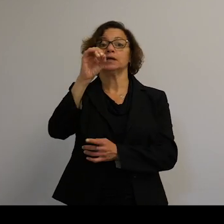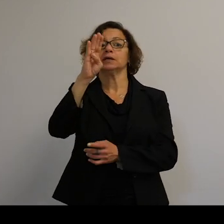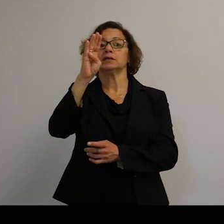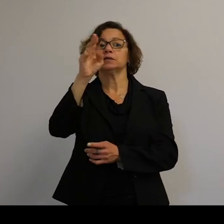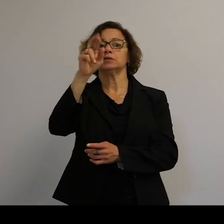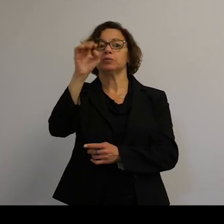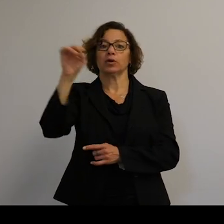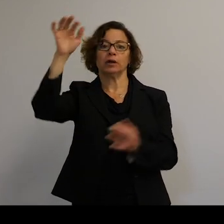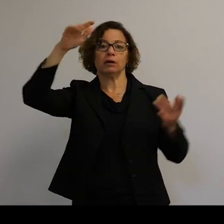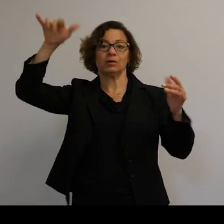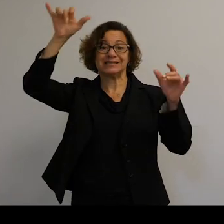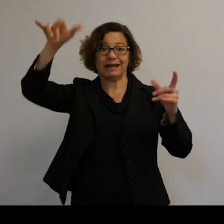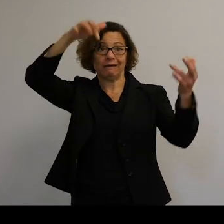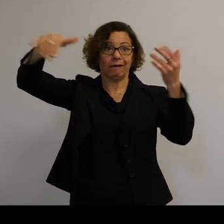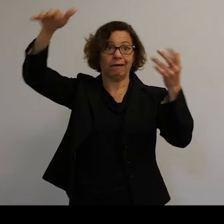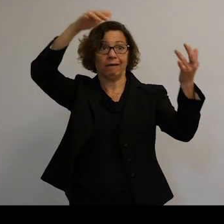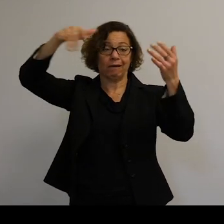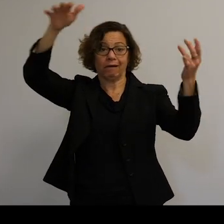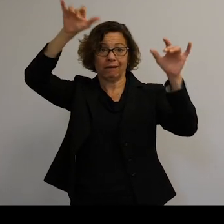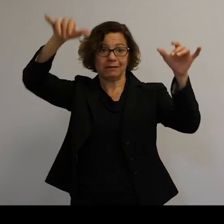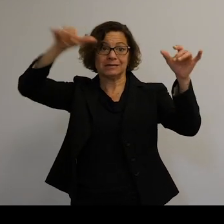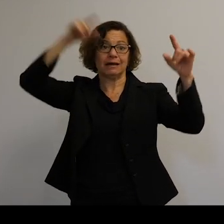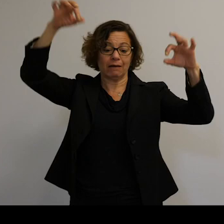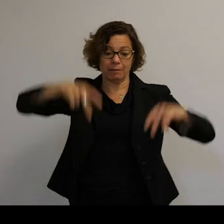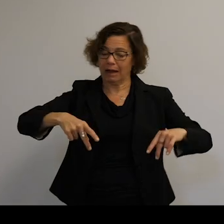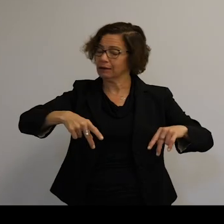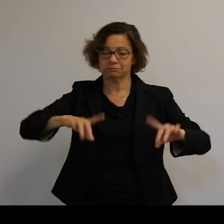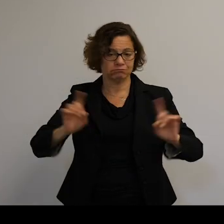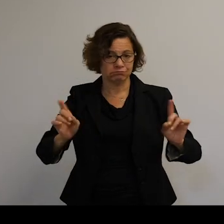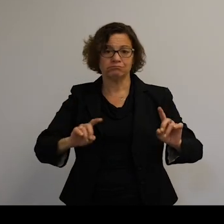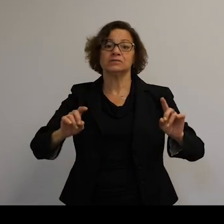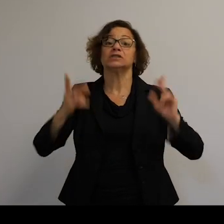So by the end of January 2007, we can see in yellow here--